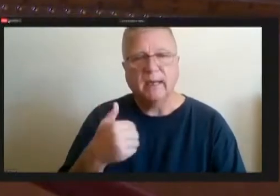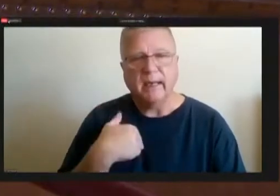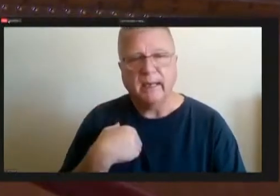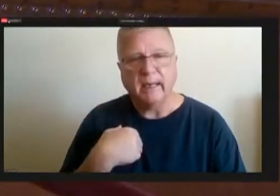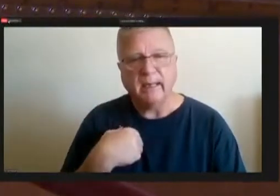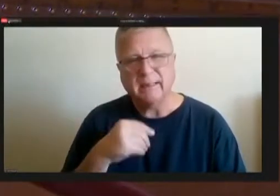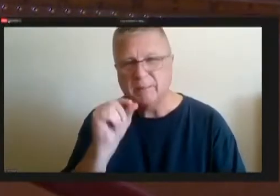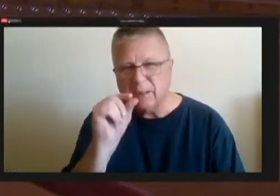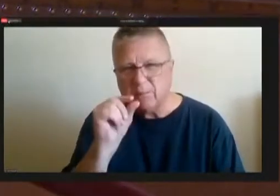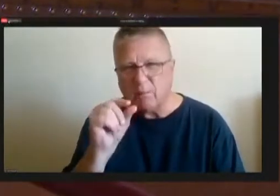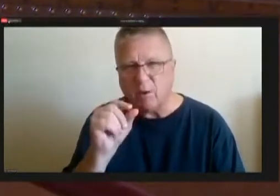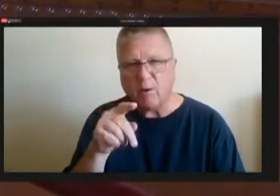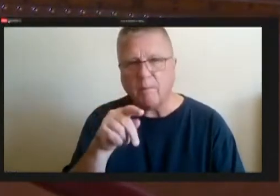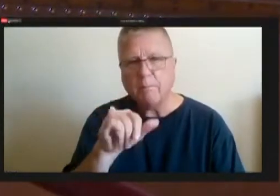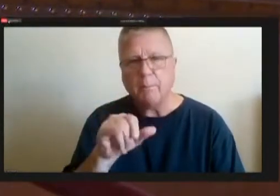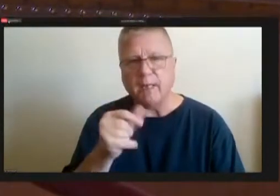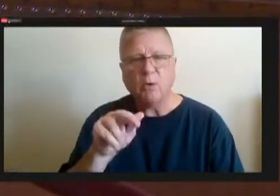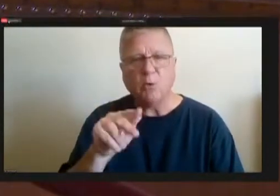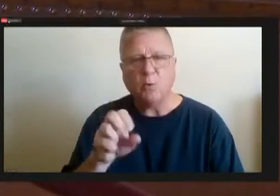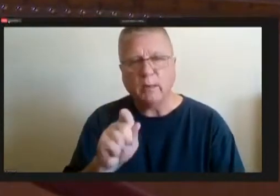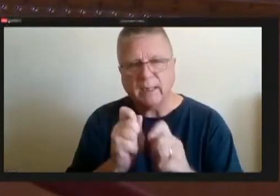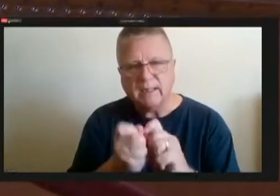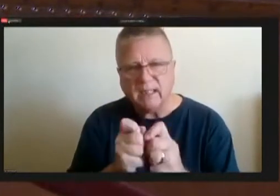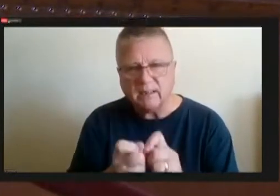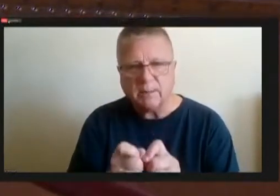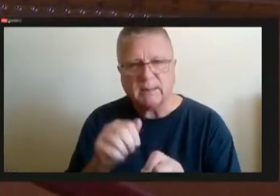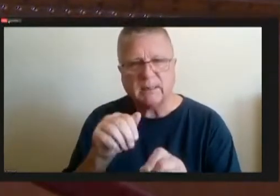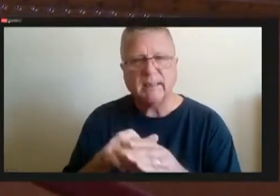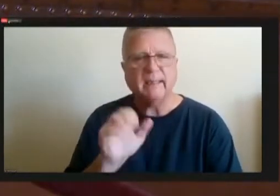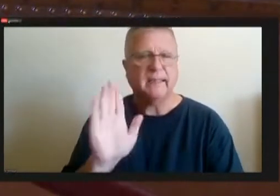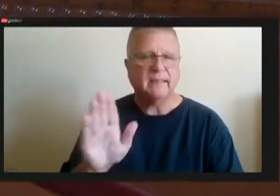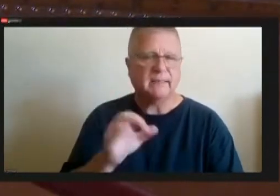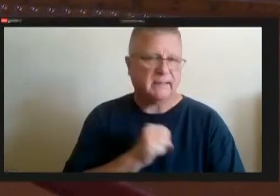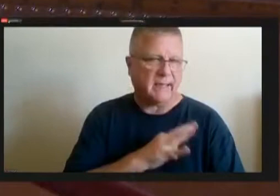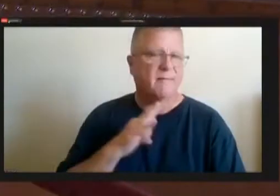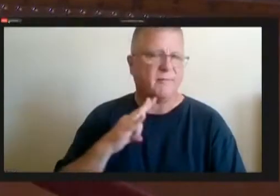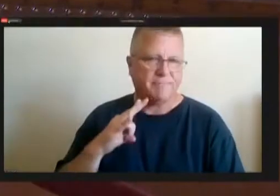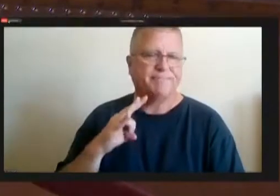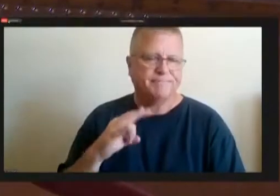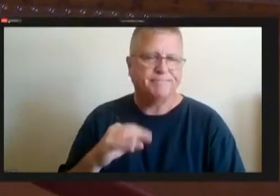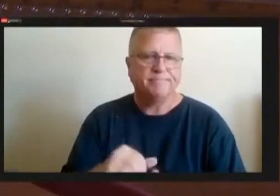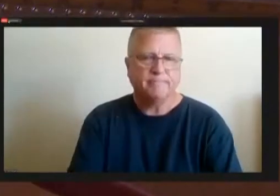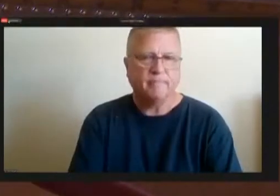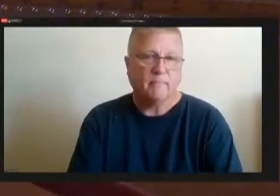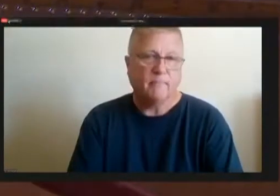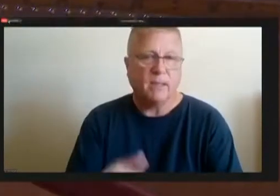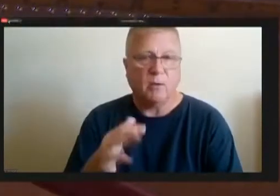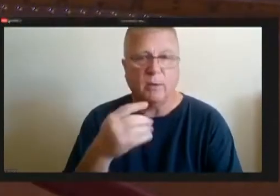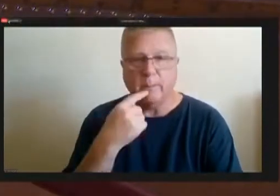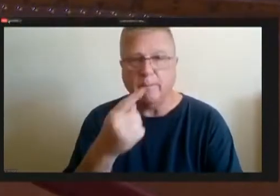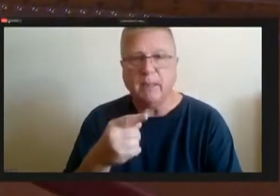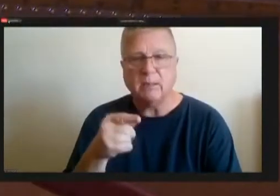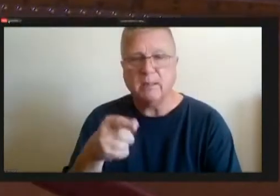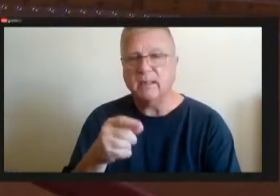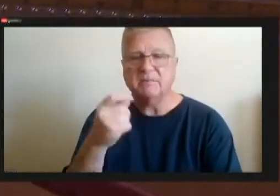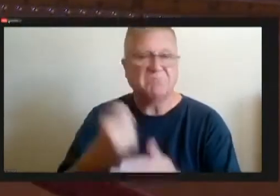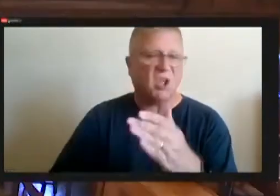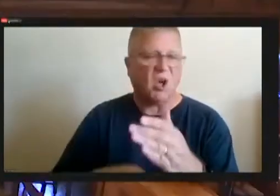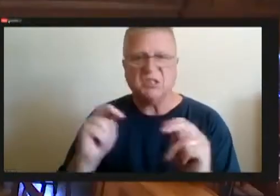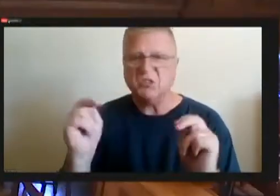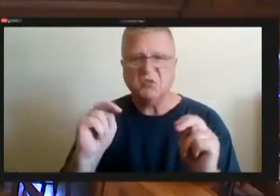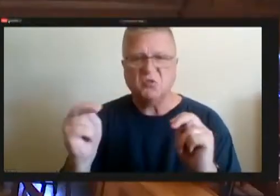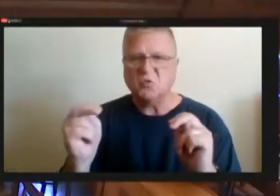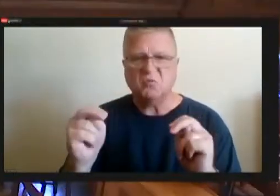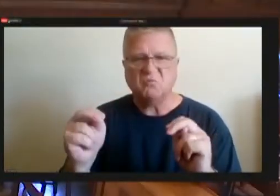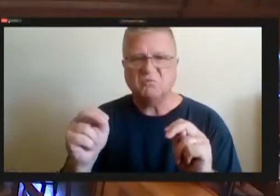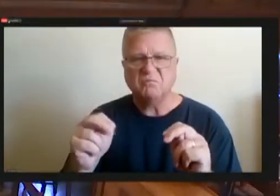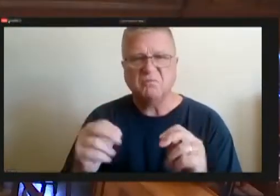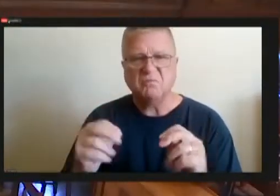adjustments within his staff had me mentioned that this is cost neutral revenue goes into